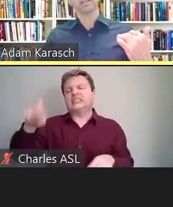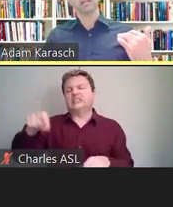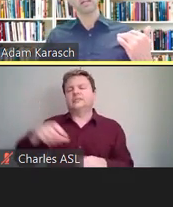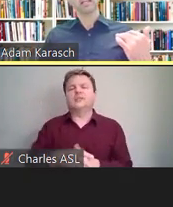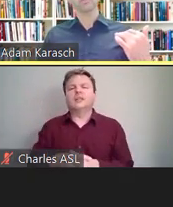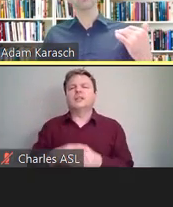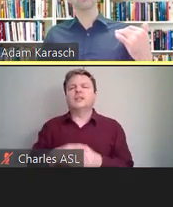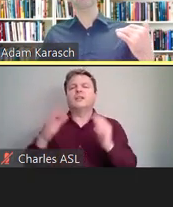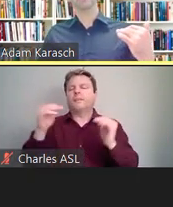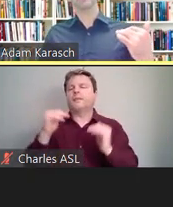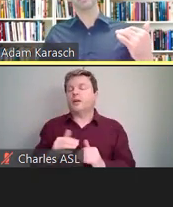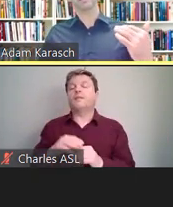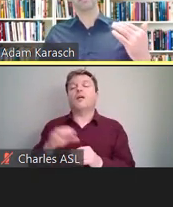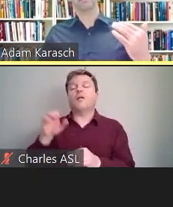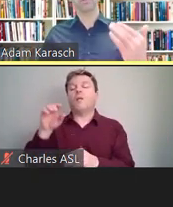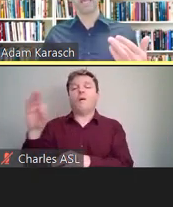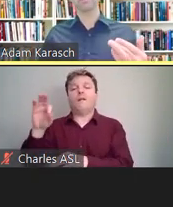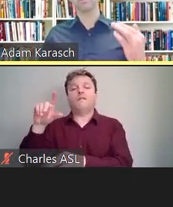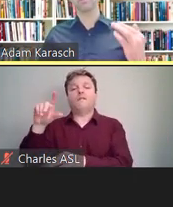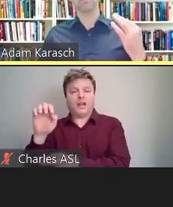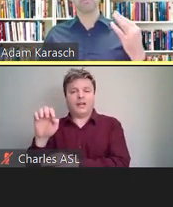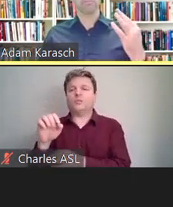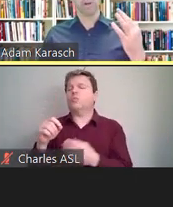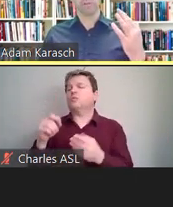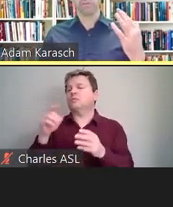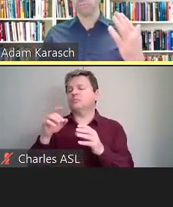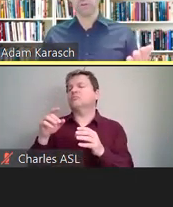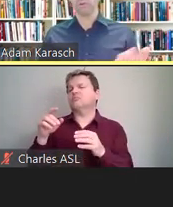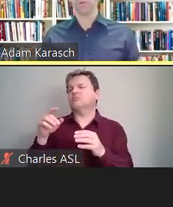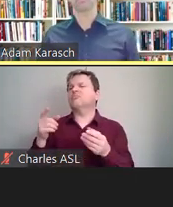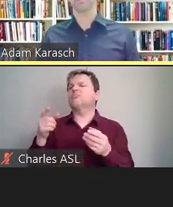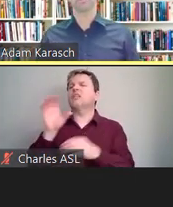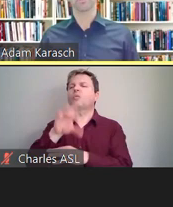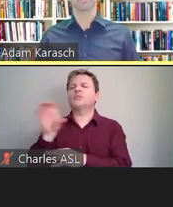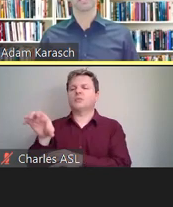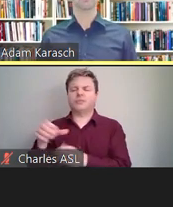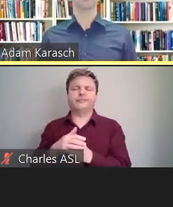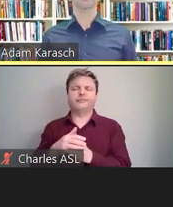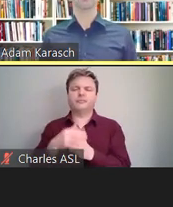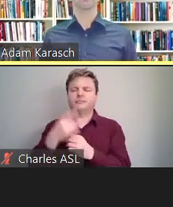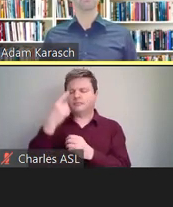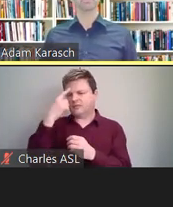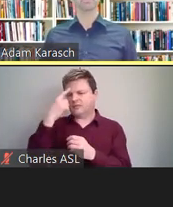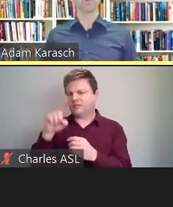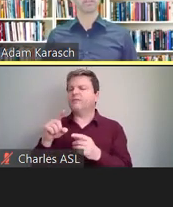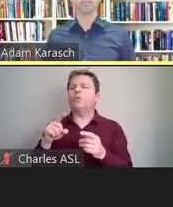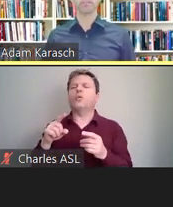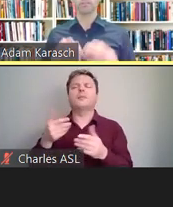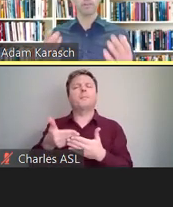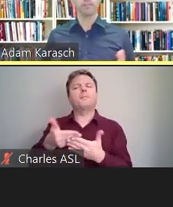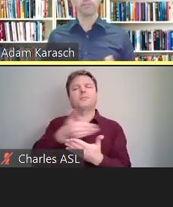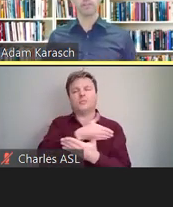It's, basically, closed captions are for prerecorded material, and that's used for broadcast or internet videos.